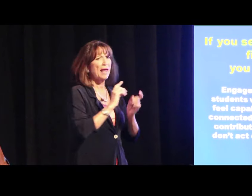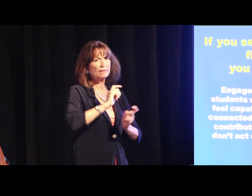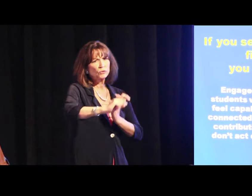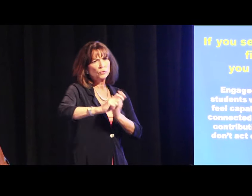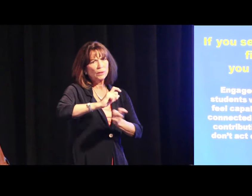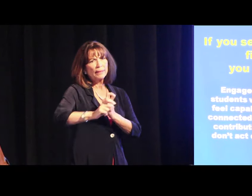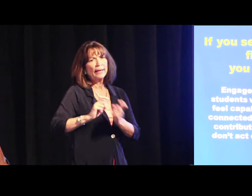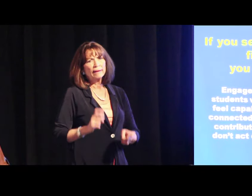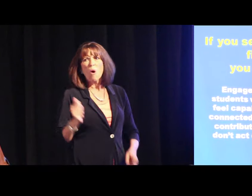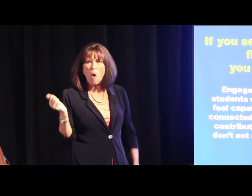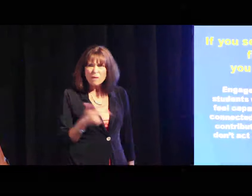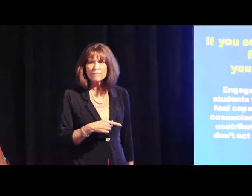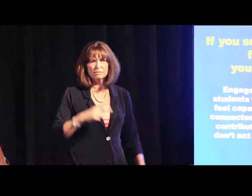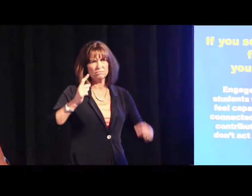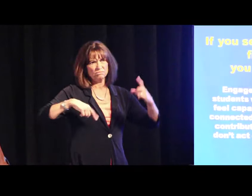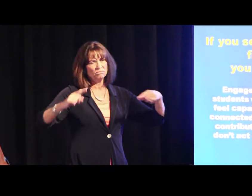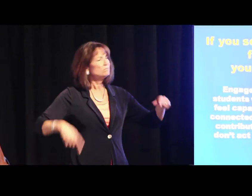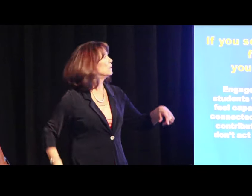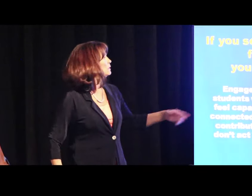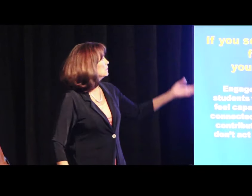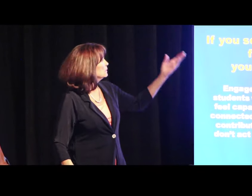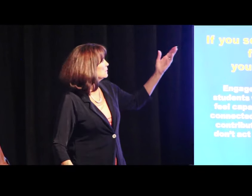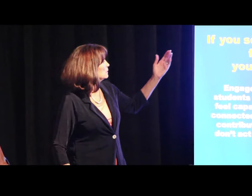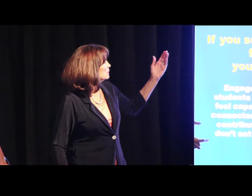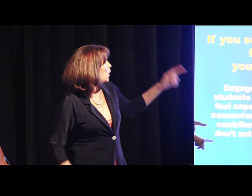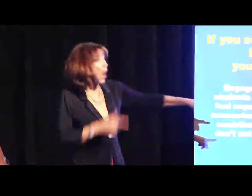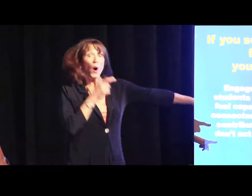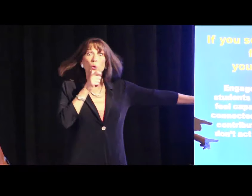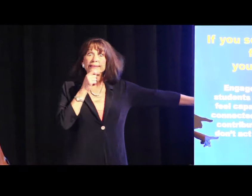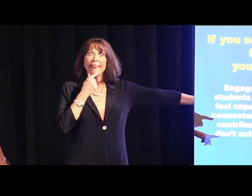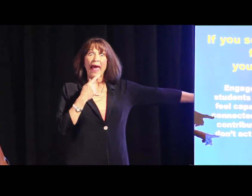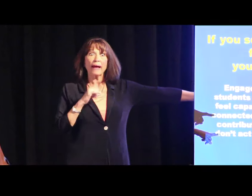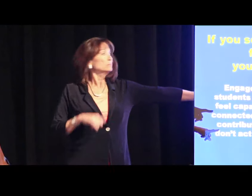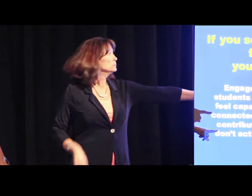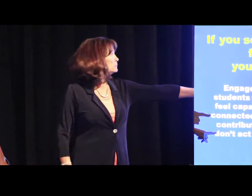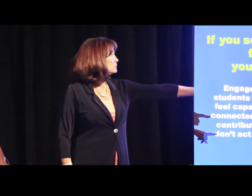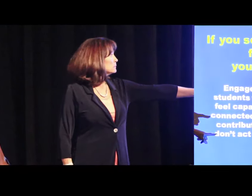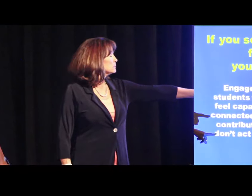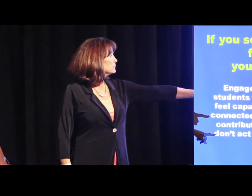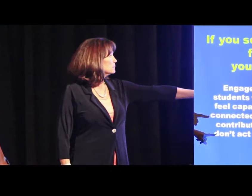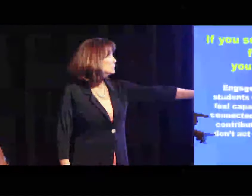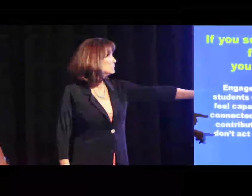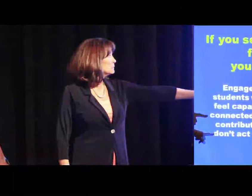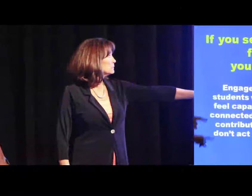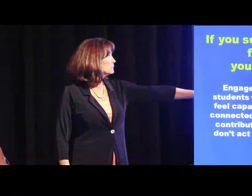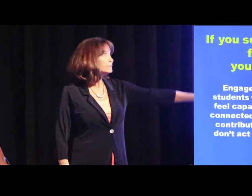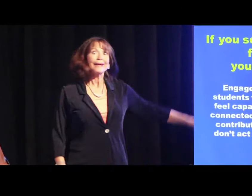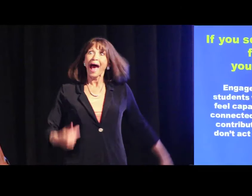Kids need to feel capable, connected and contributing, all of those things, and if they're doing that, they're not acting out. Who said that?